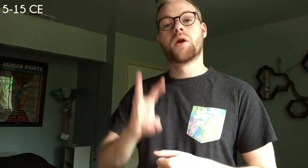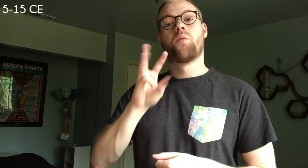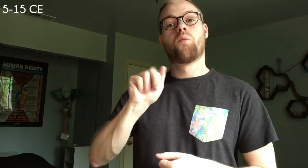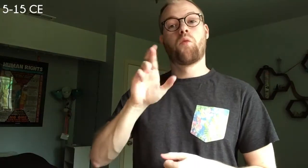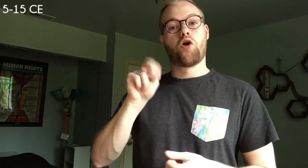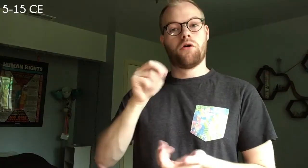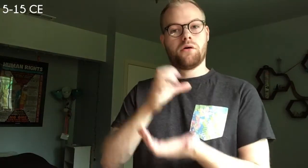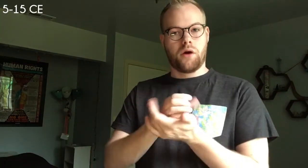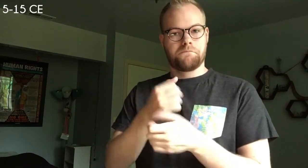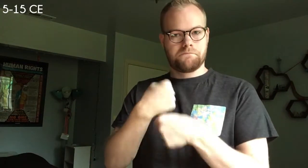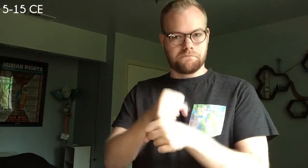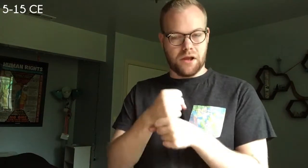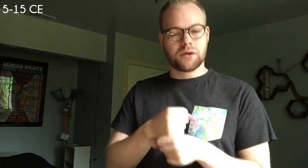5 –15 CE The Warren Cup is made -